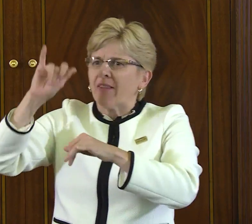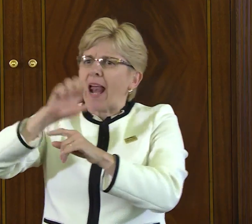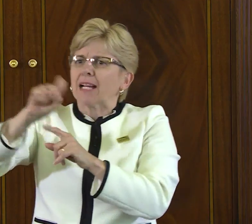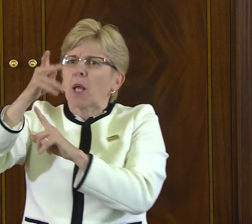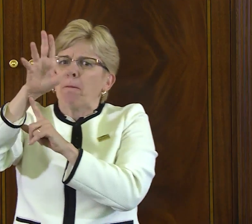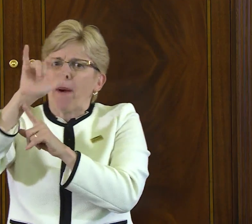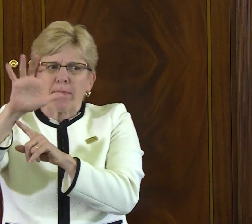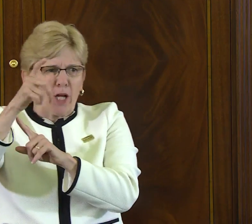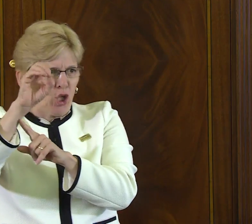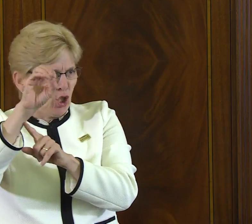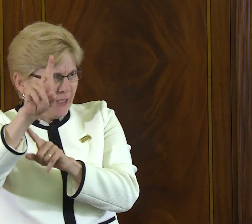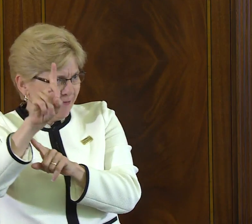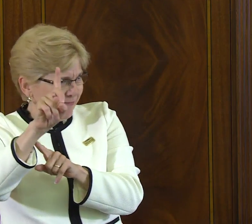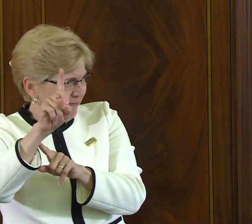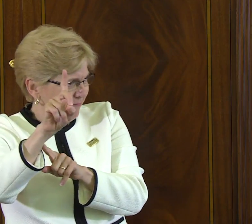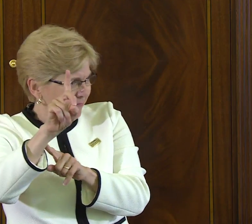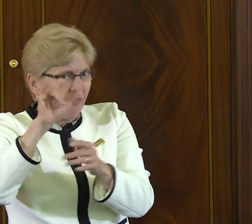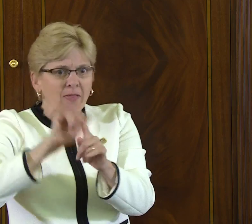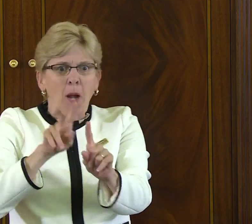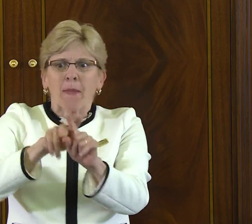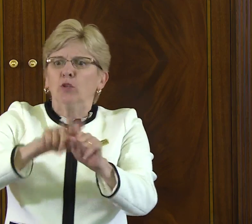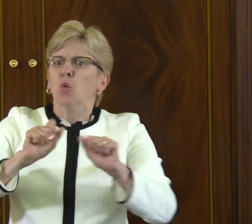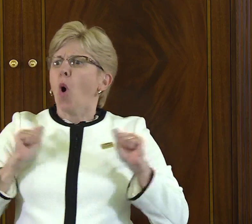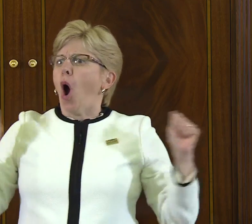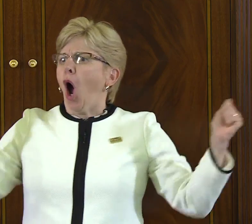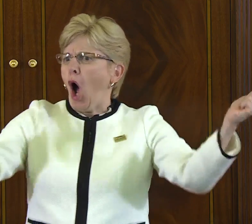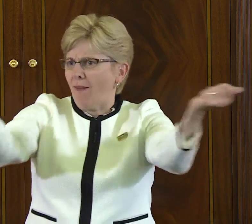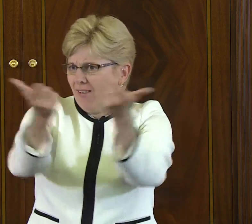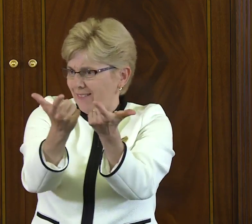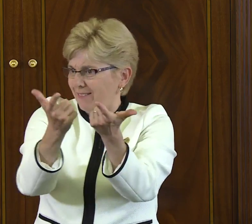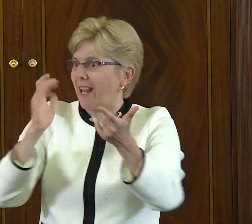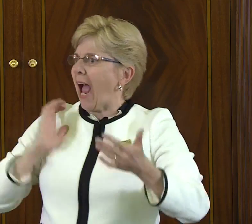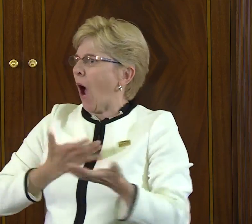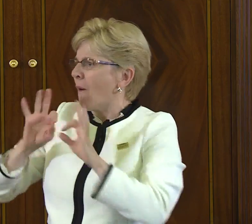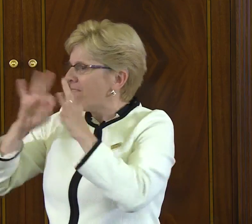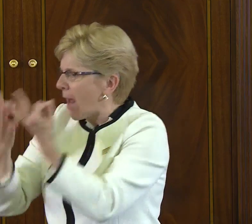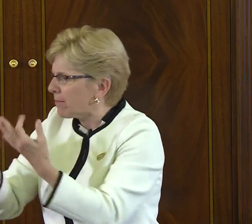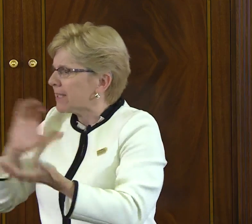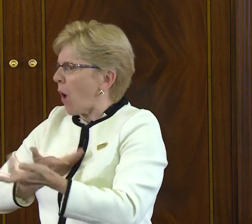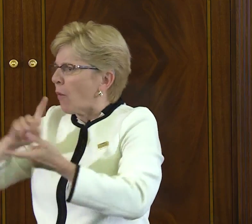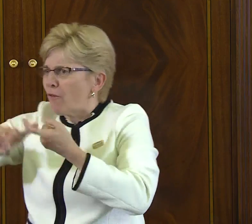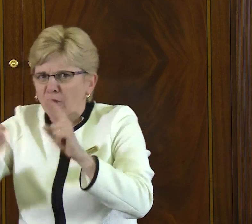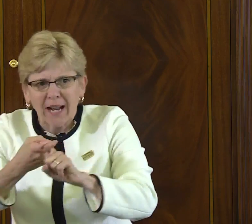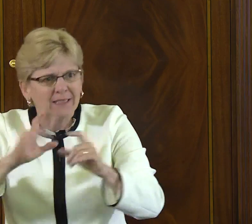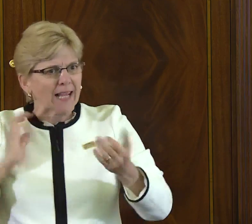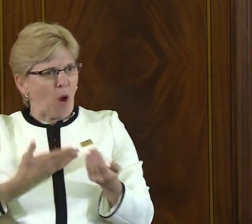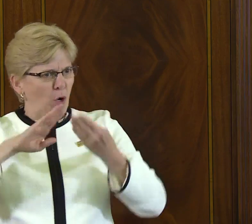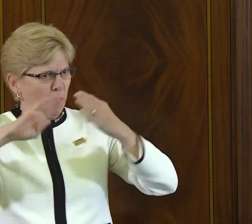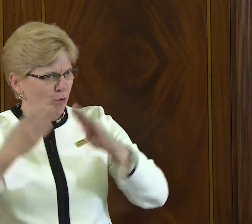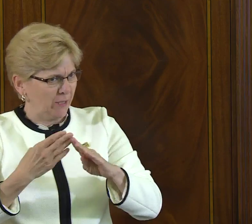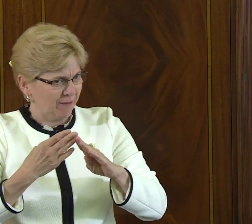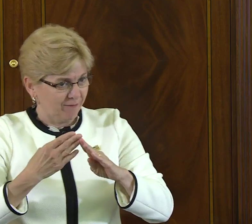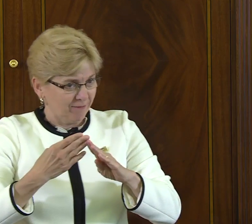as an individual having access, but it is in overall public good and applies to every single one of our us-- our families, our friends,